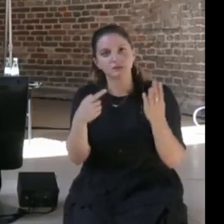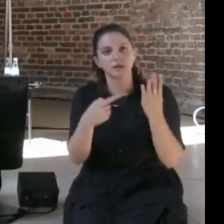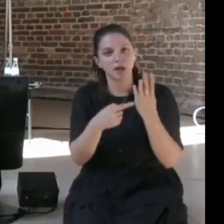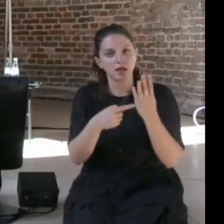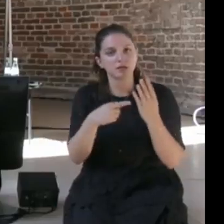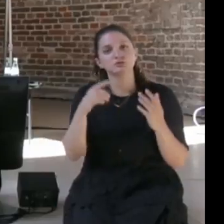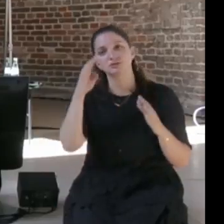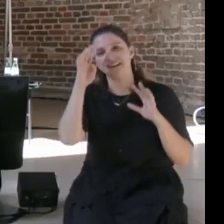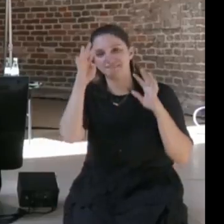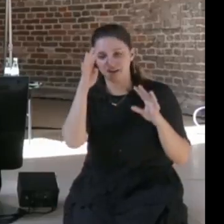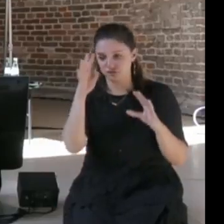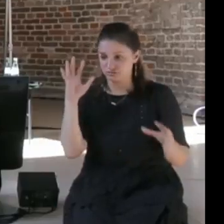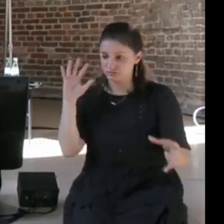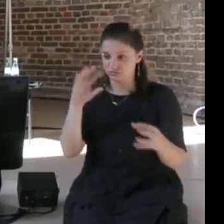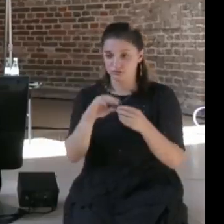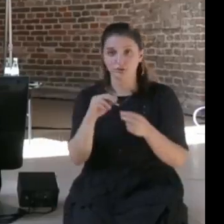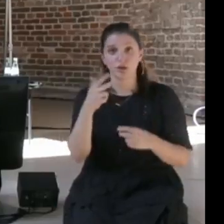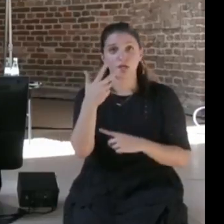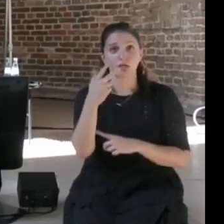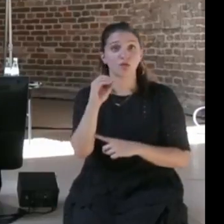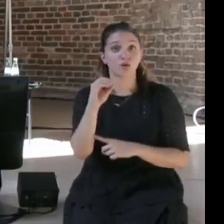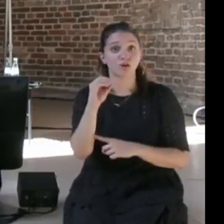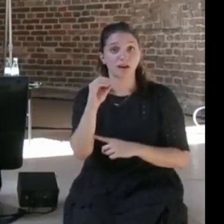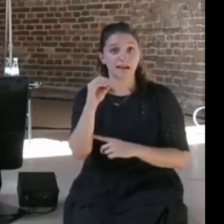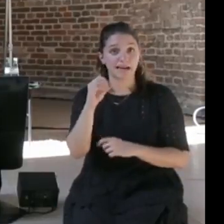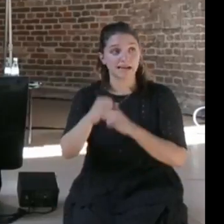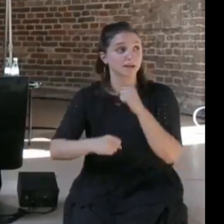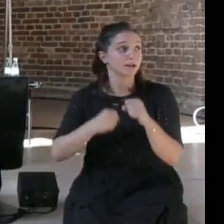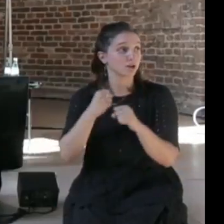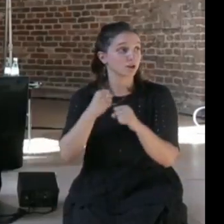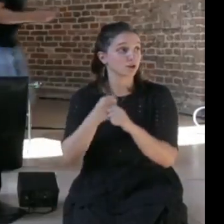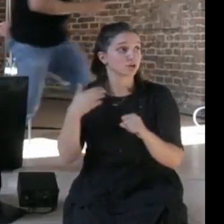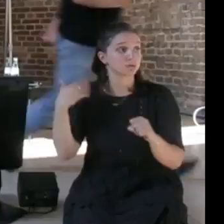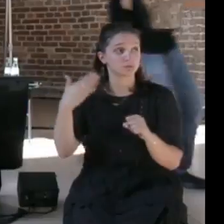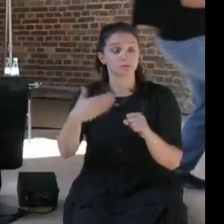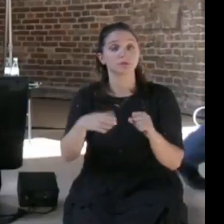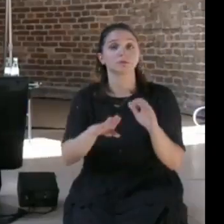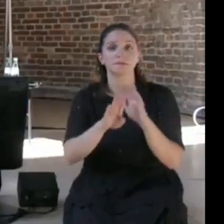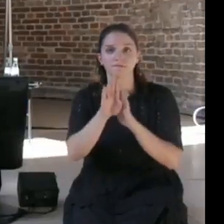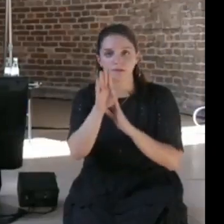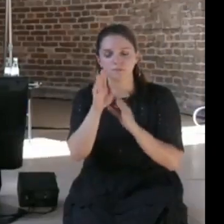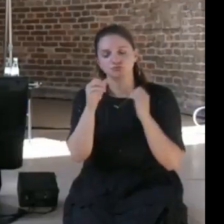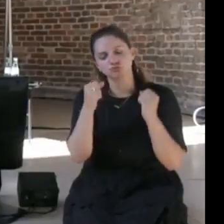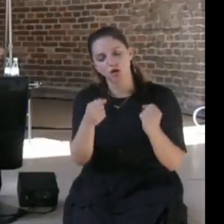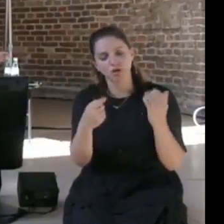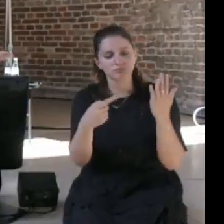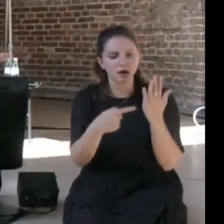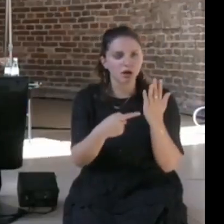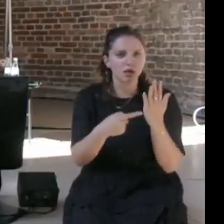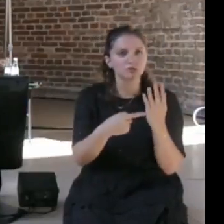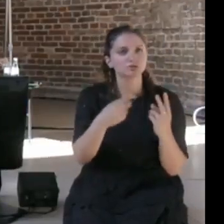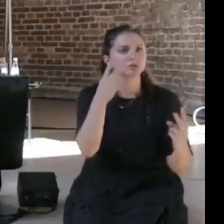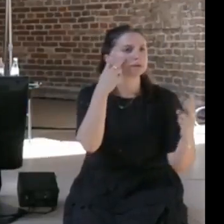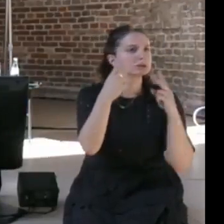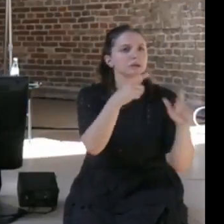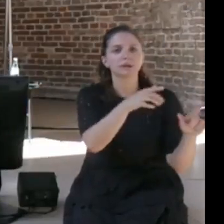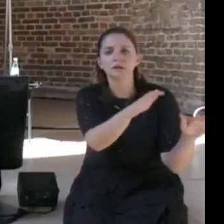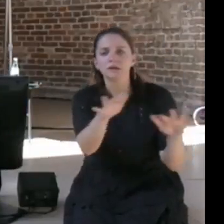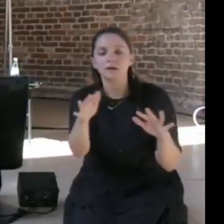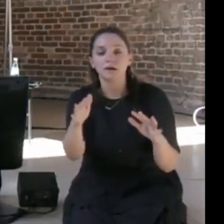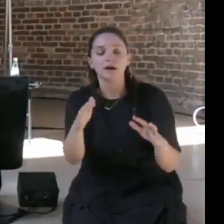of the last 32 years we have developed a lot of technologies, spun out a lot of start-ups,